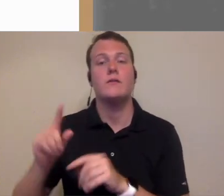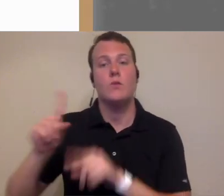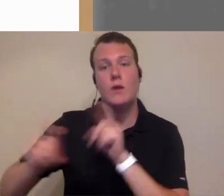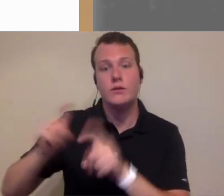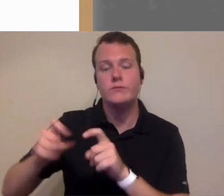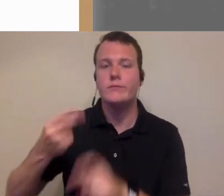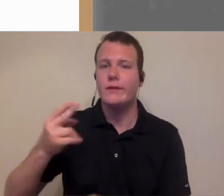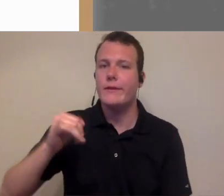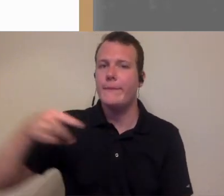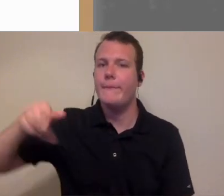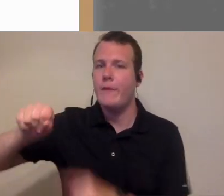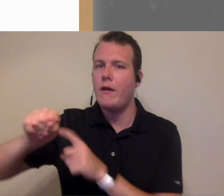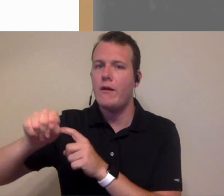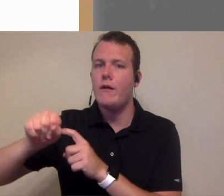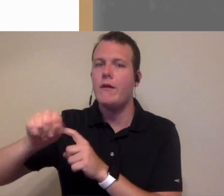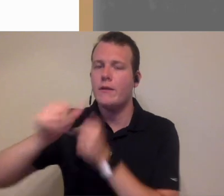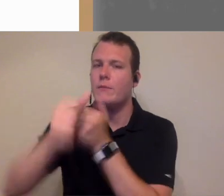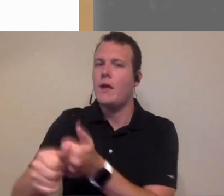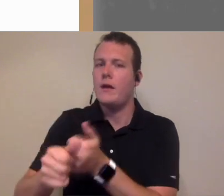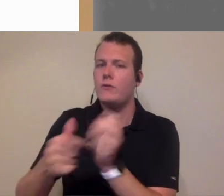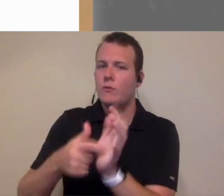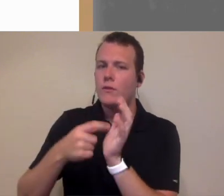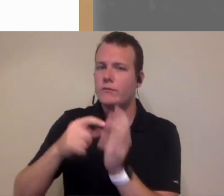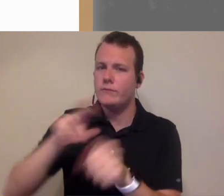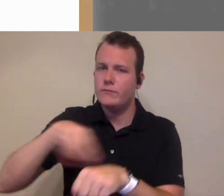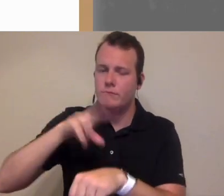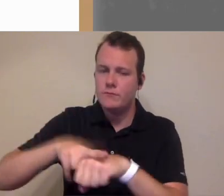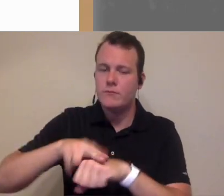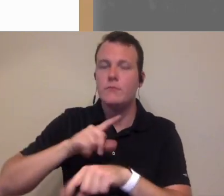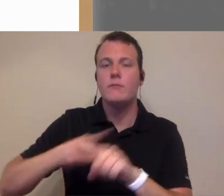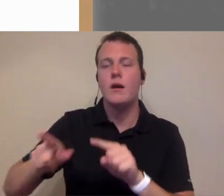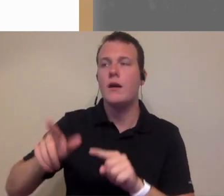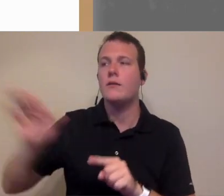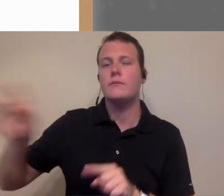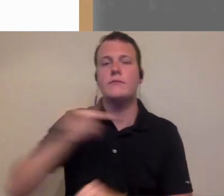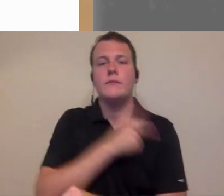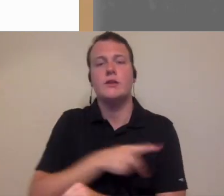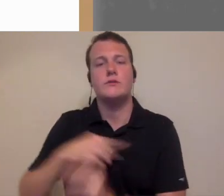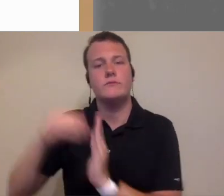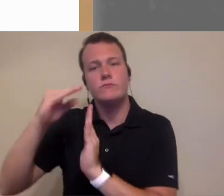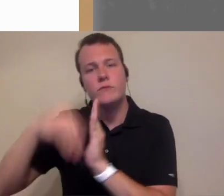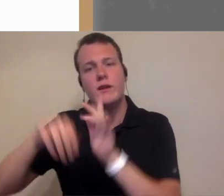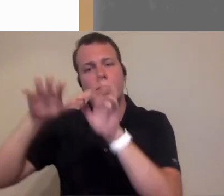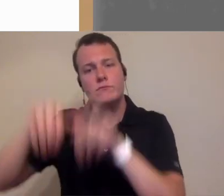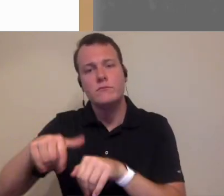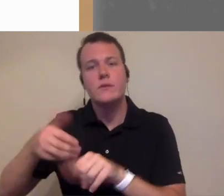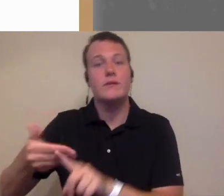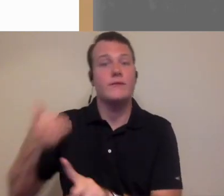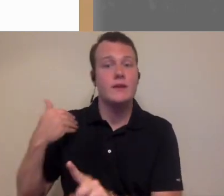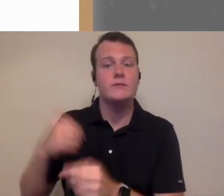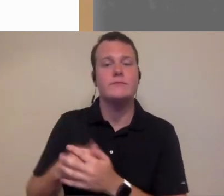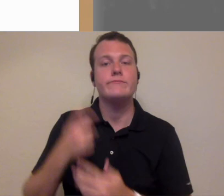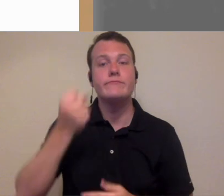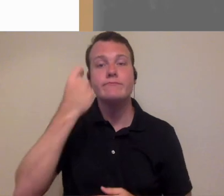questionnaires of course it's always did he have to compliant but have the patient Gilda Phyllis information out in advance right and just to give you a